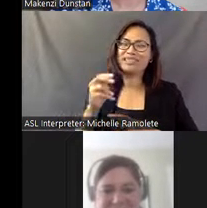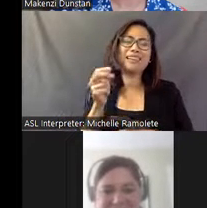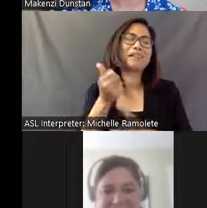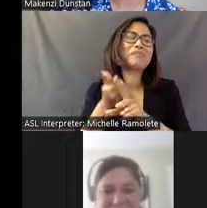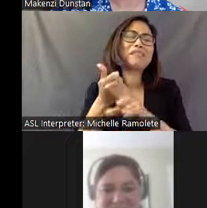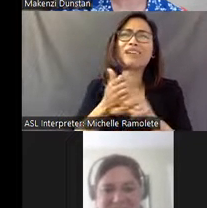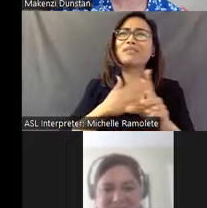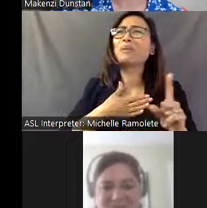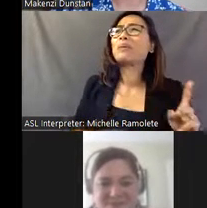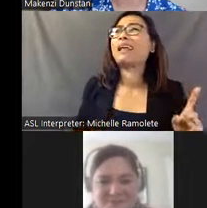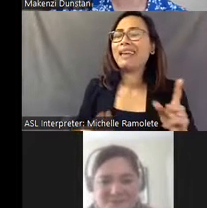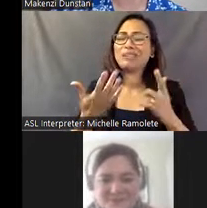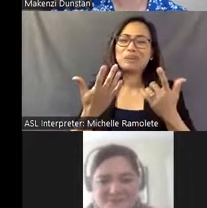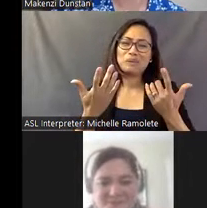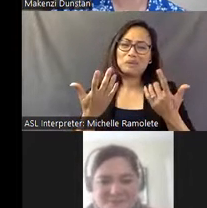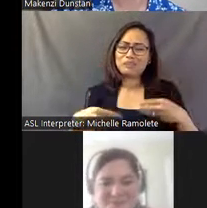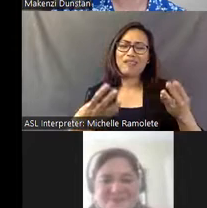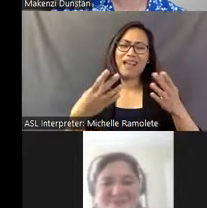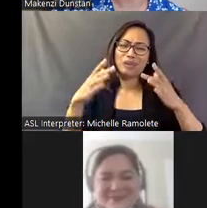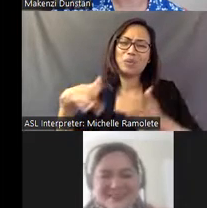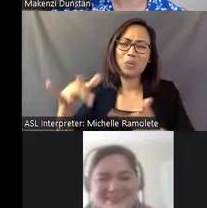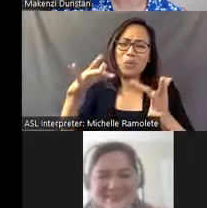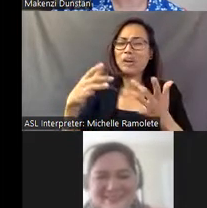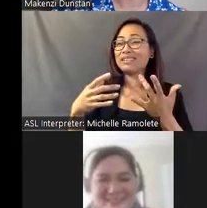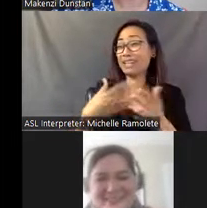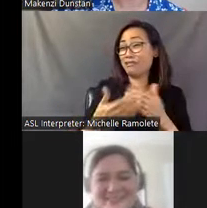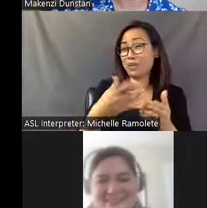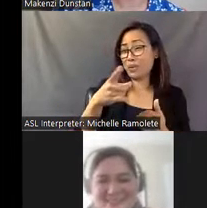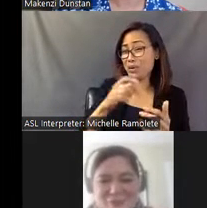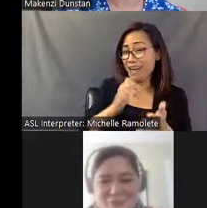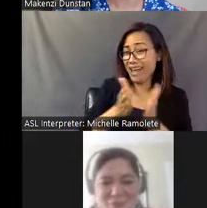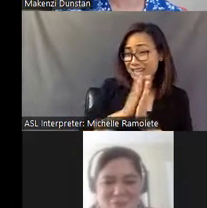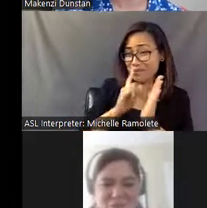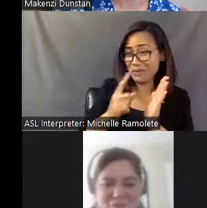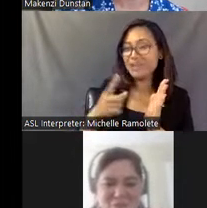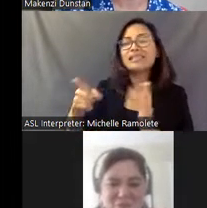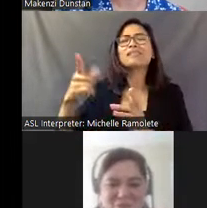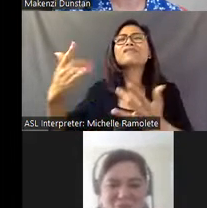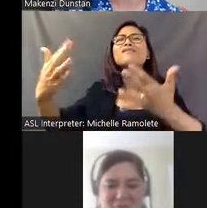Even if you don't want one, he probably will give you a tour. He's the friendliest guy in Buena Vista.